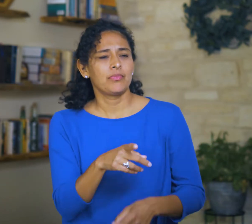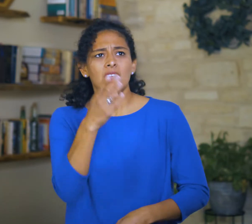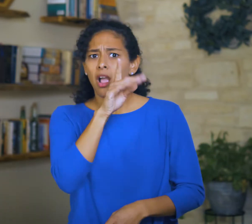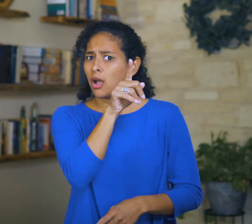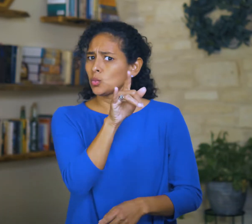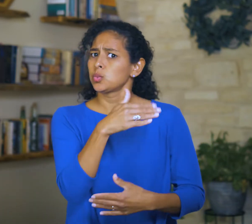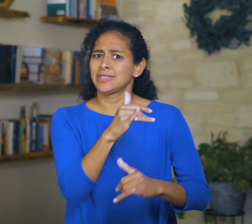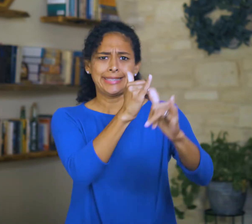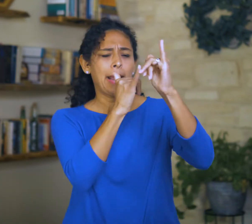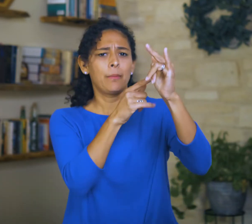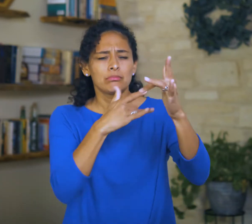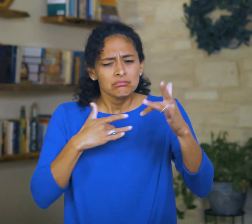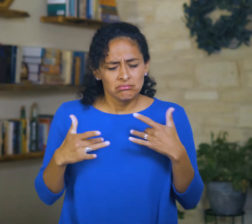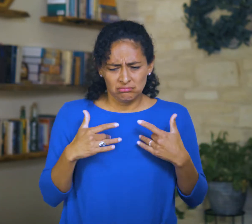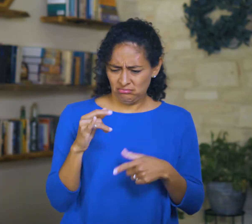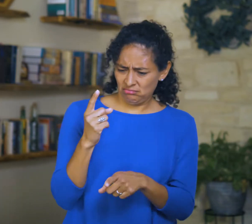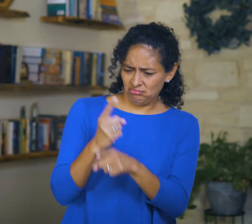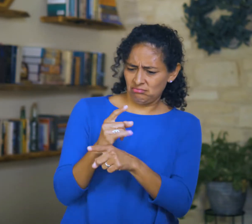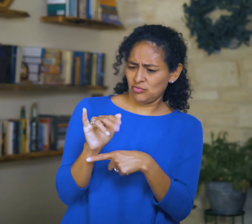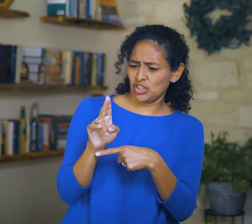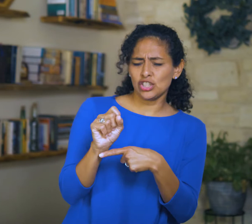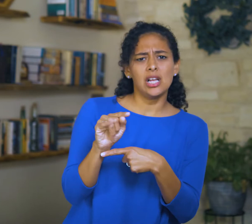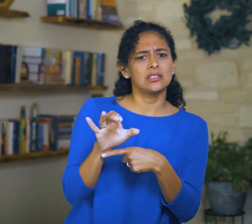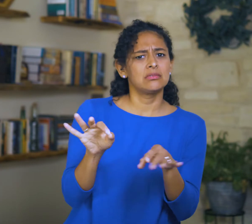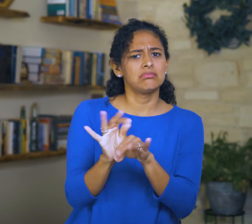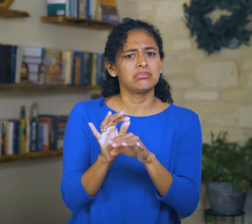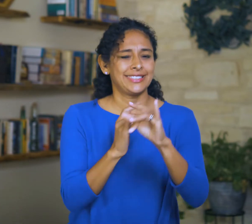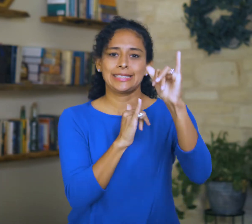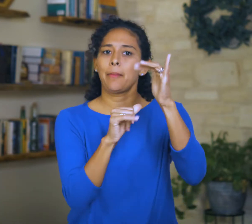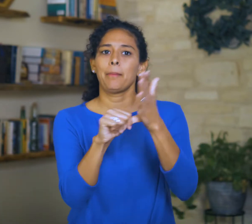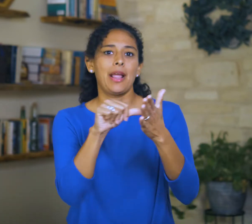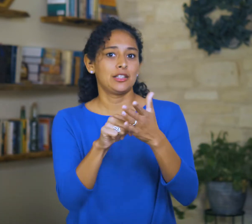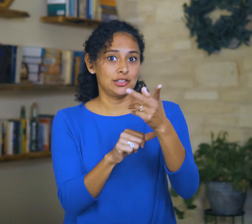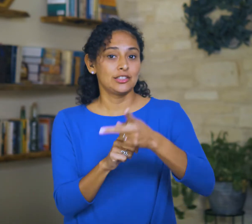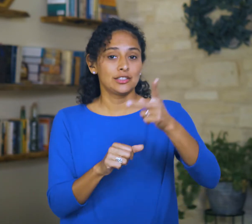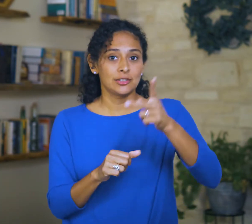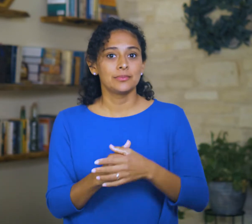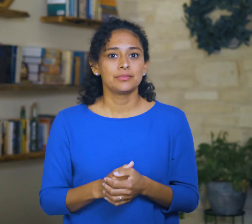God is concerned about justice too, so they’re on the same page!